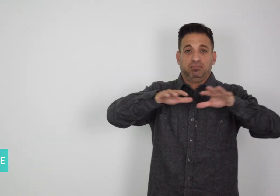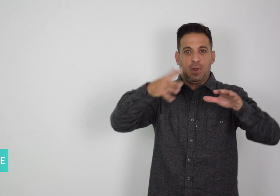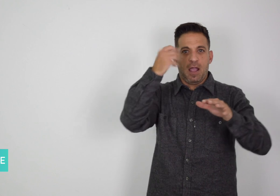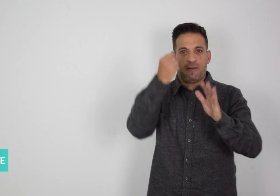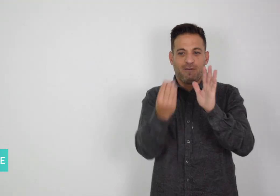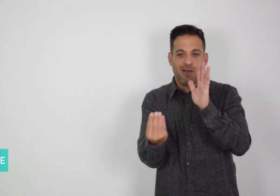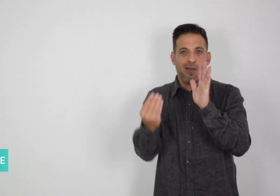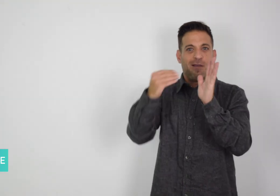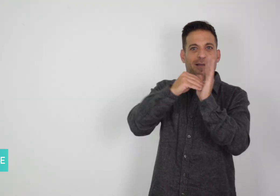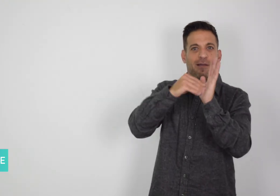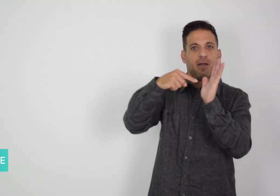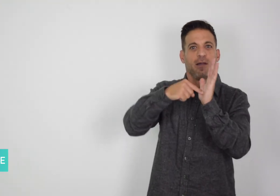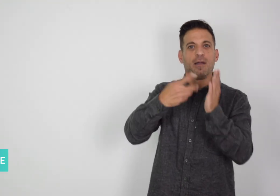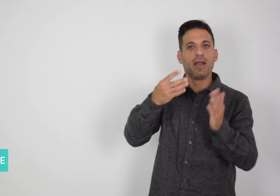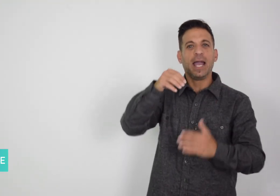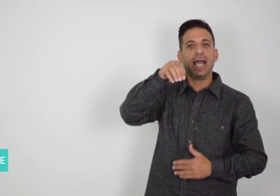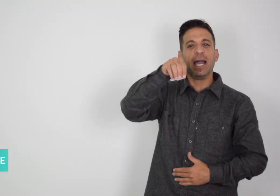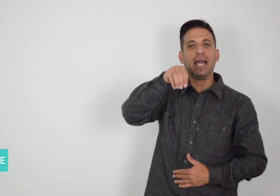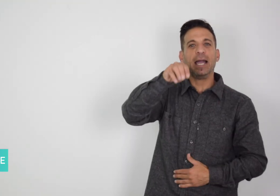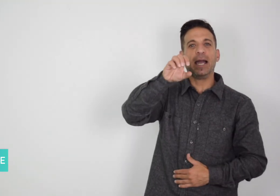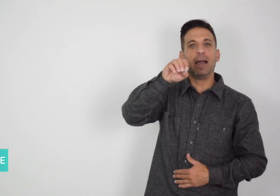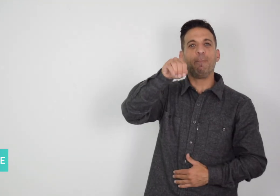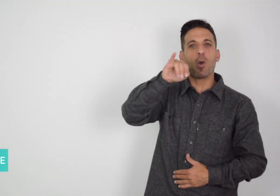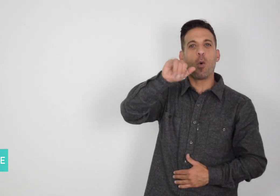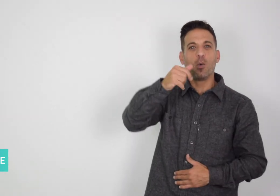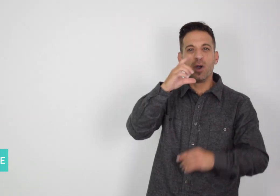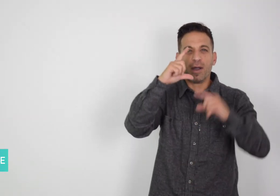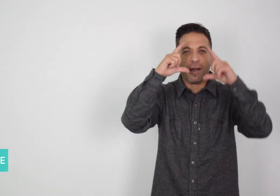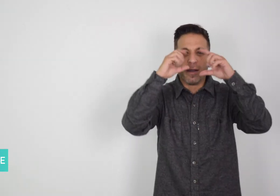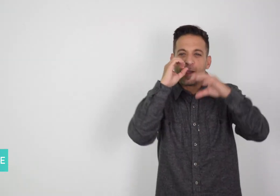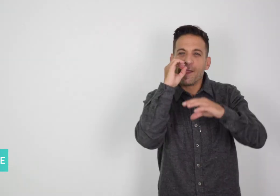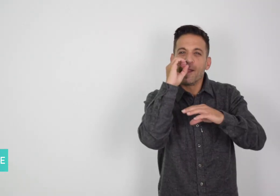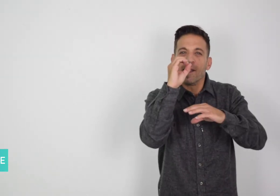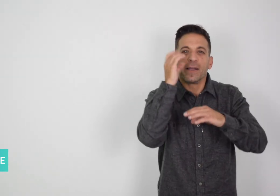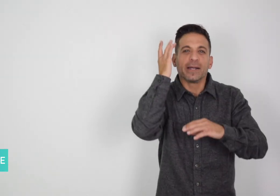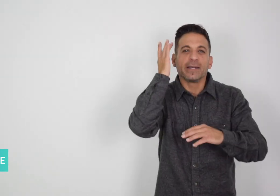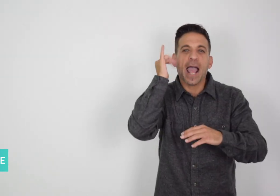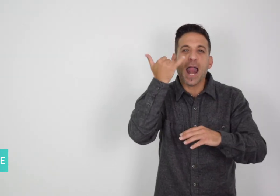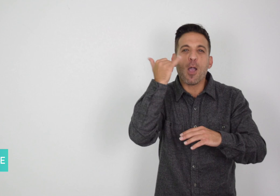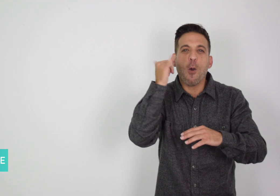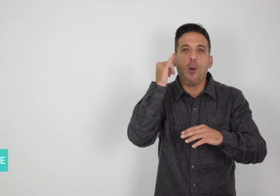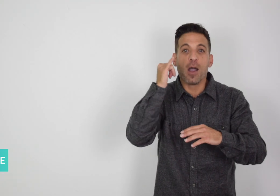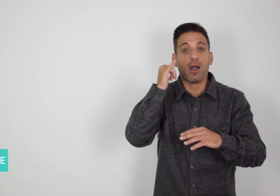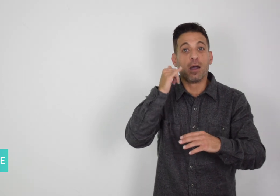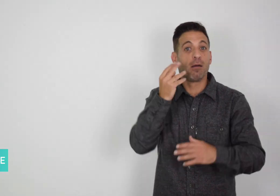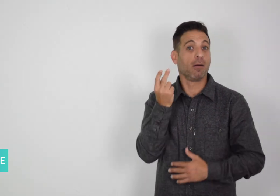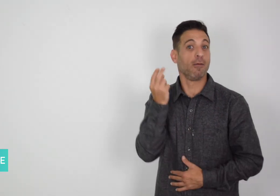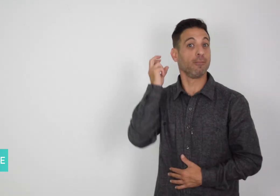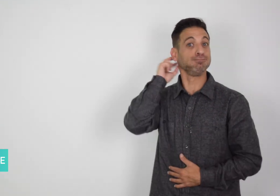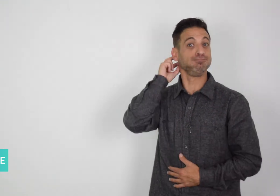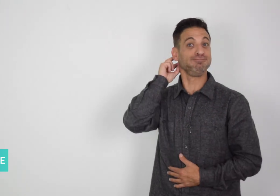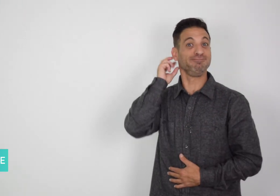to disabled people by adding sound recognition and captioning